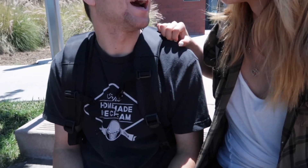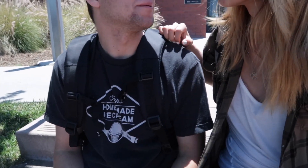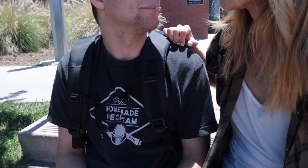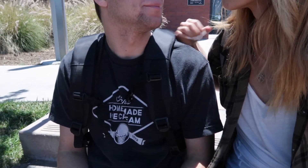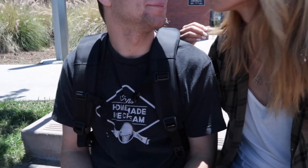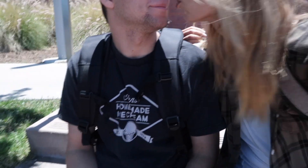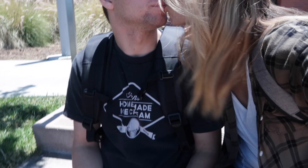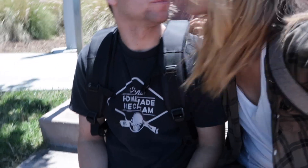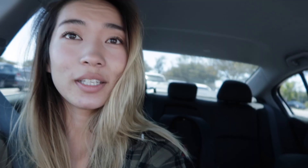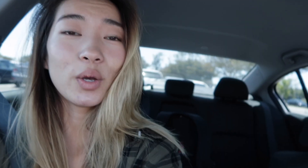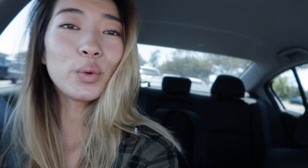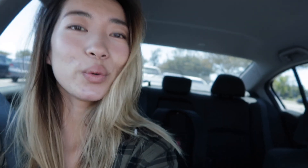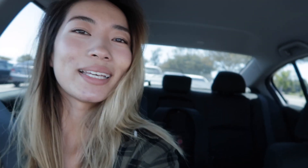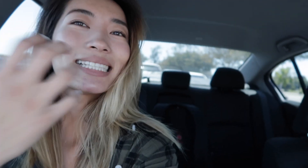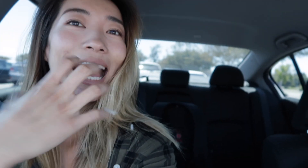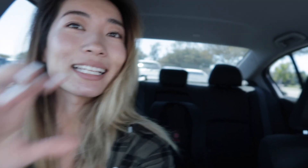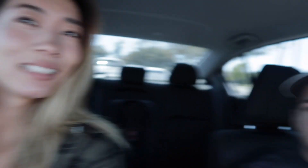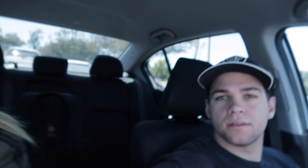What's up? Ooo! It's hot in here.